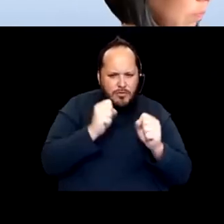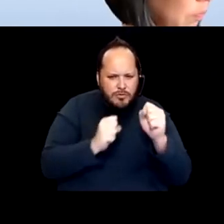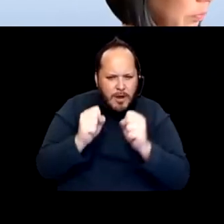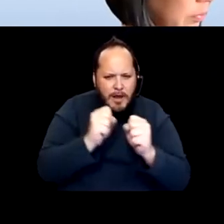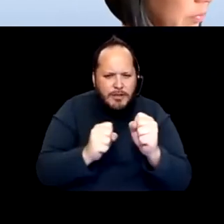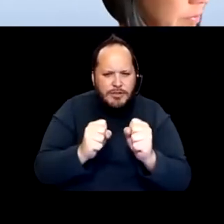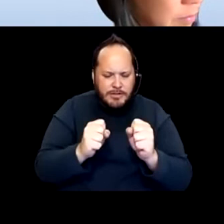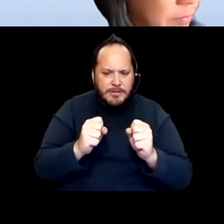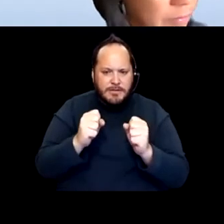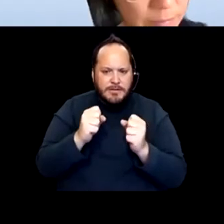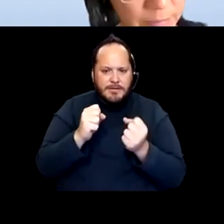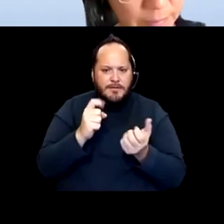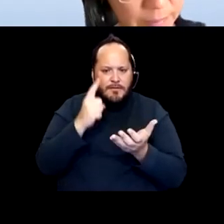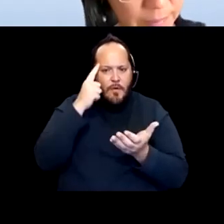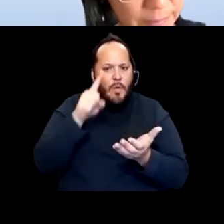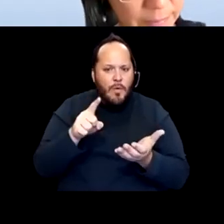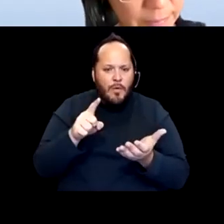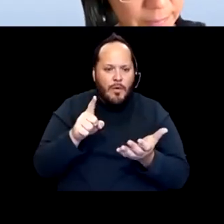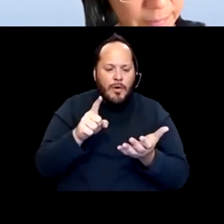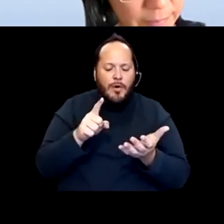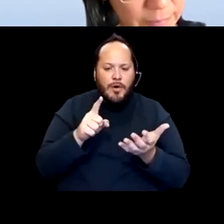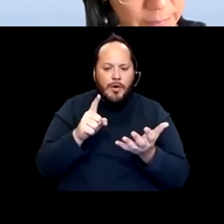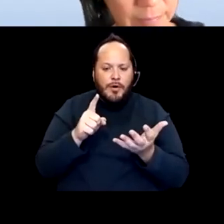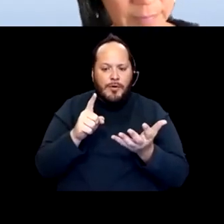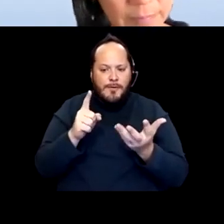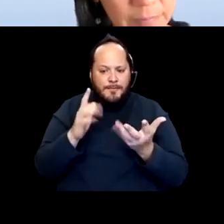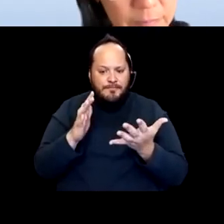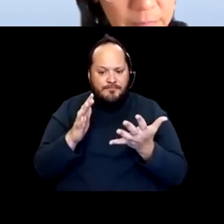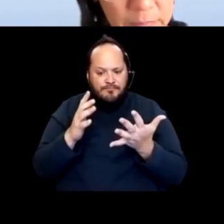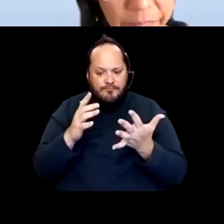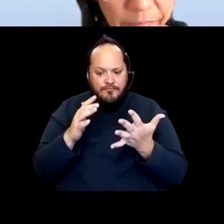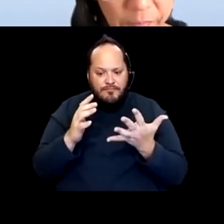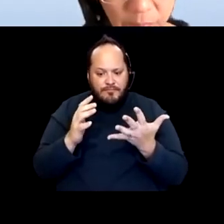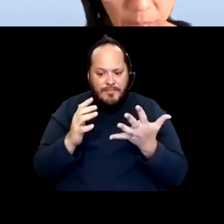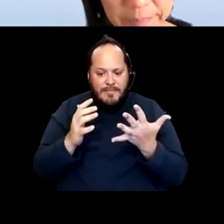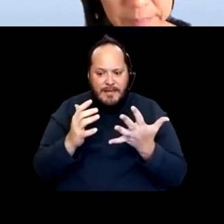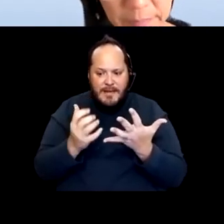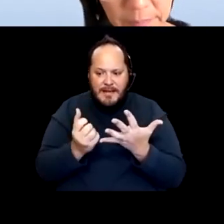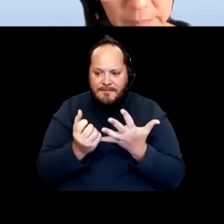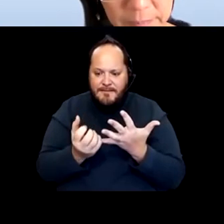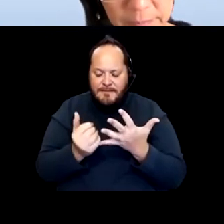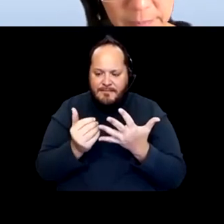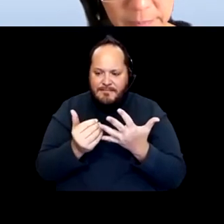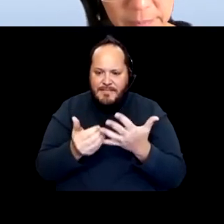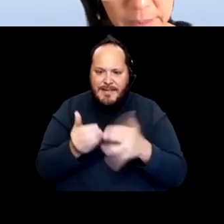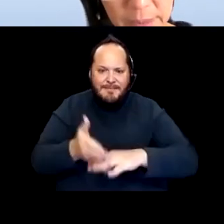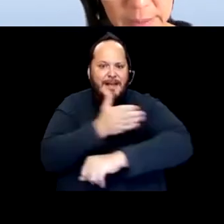for advancing the priorities for people with disabilities. And part of that just starts